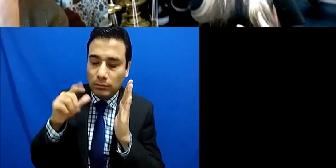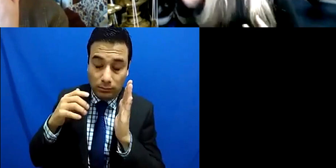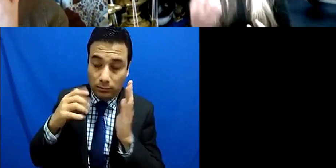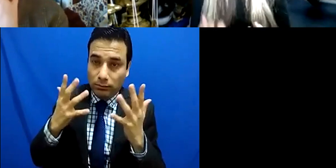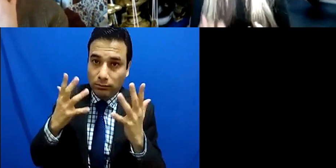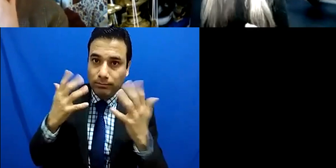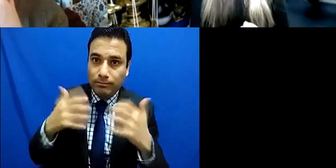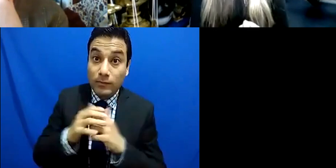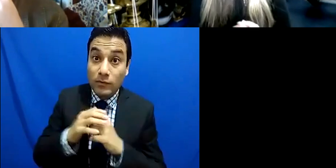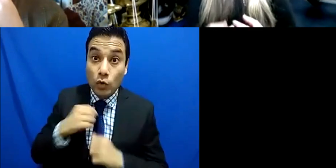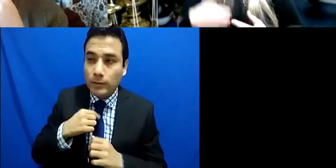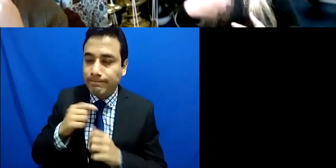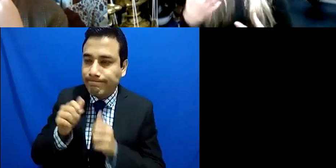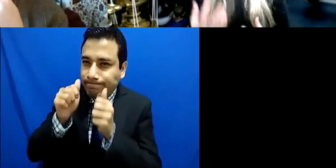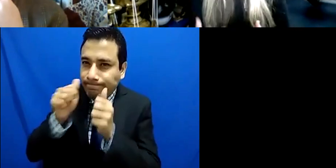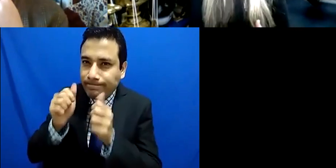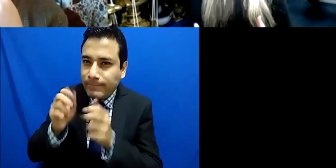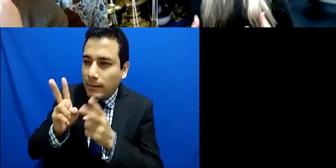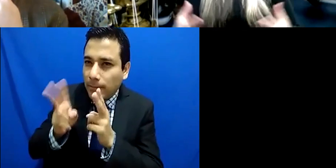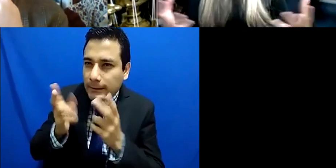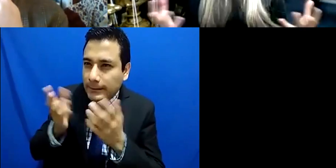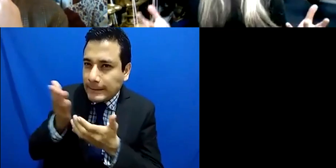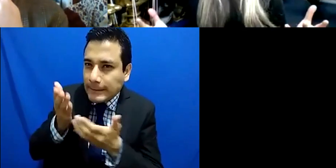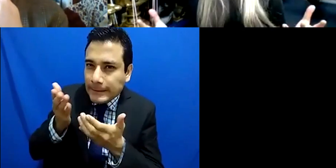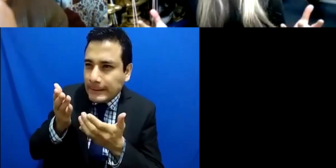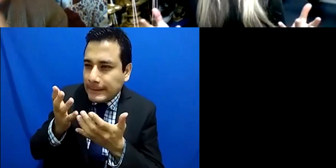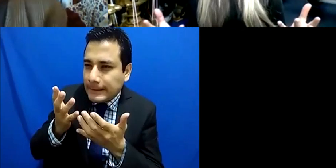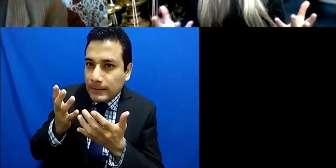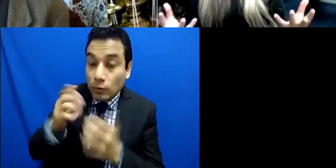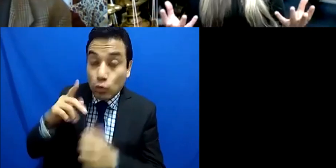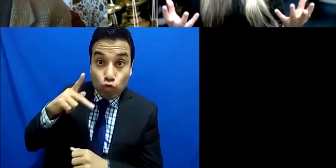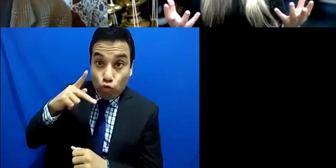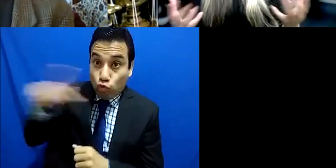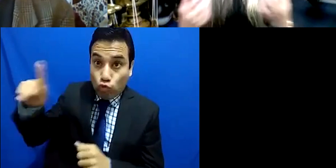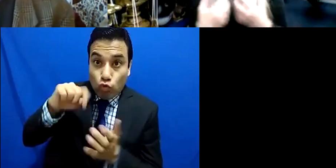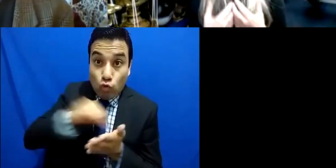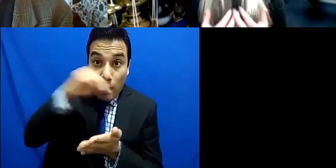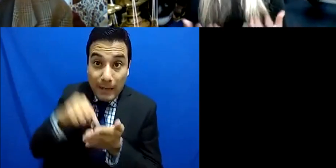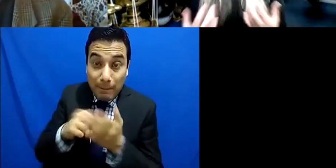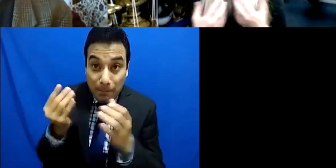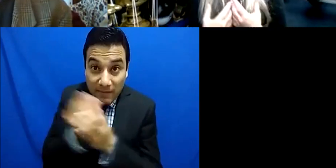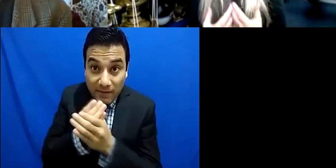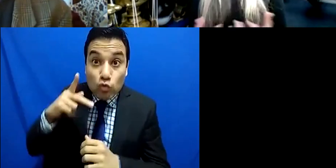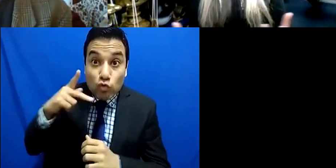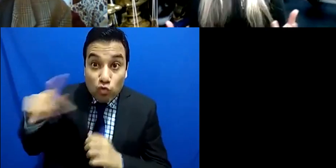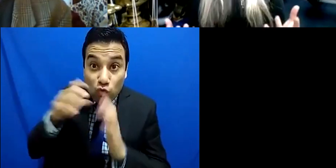their space in their private space in their room and not knowing them not having met them before